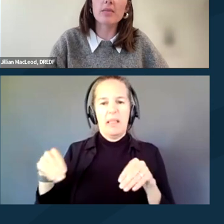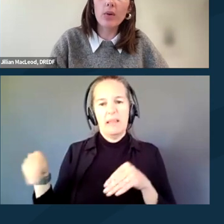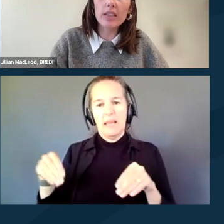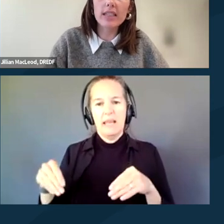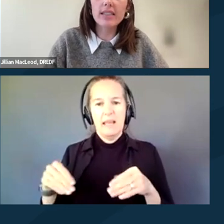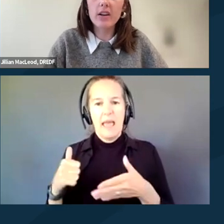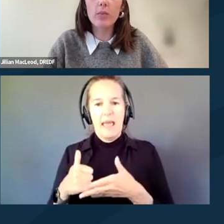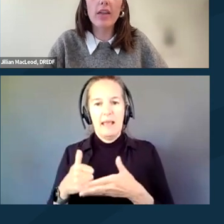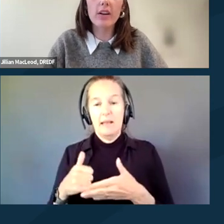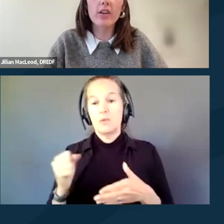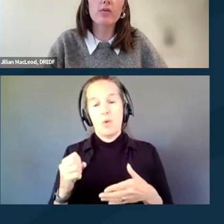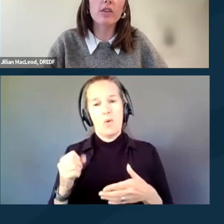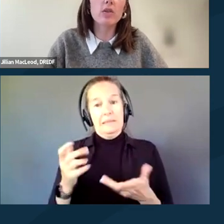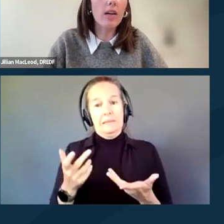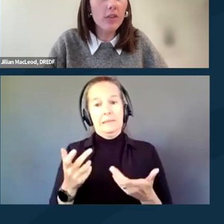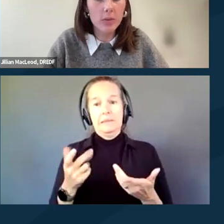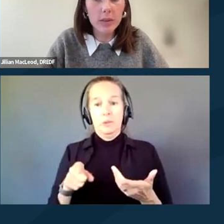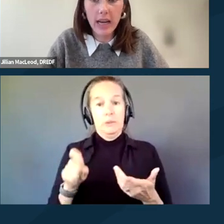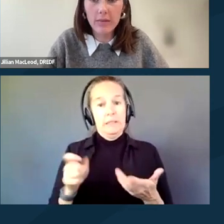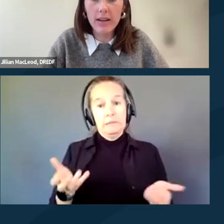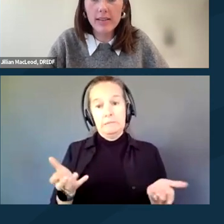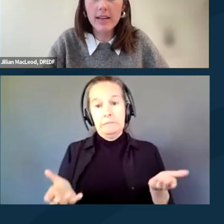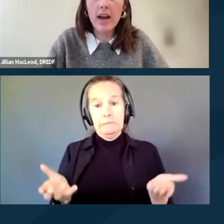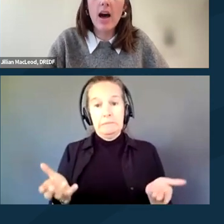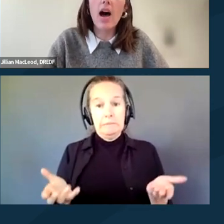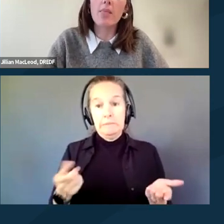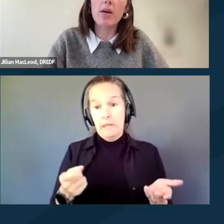it's important to consider whether you feel comfortable with that risk,